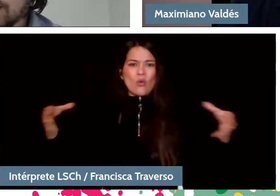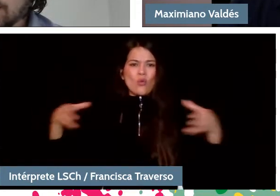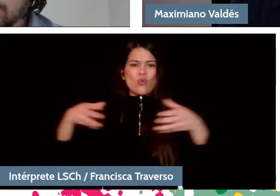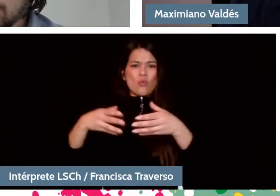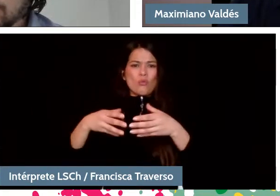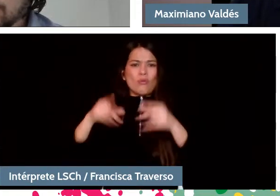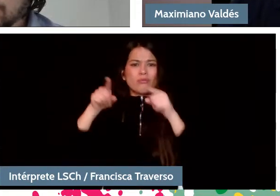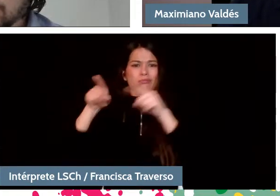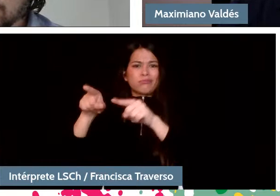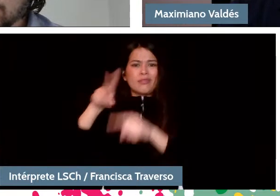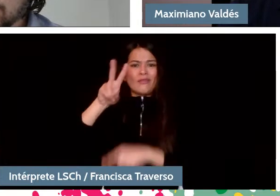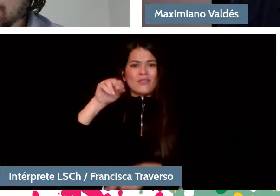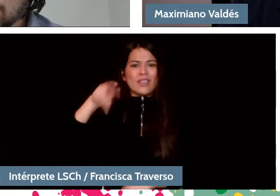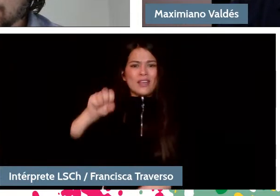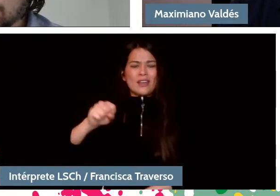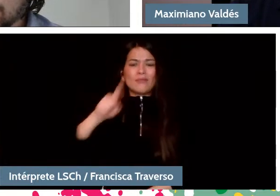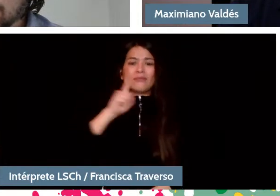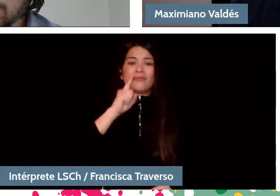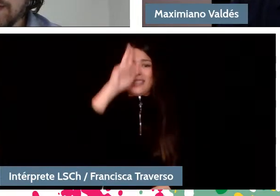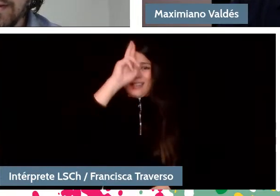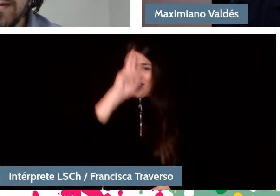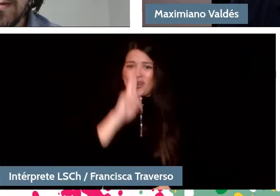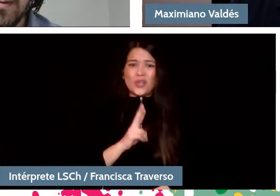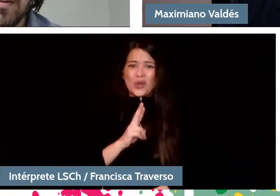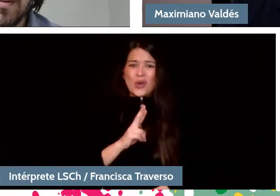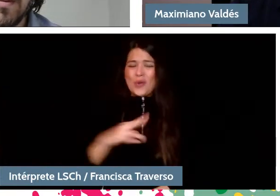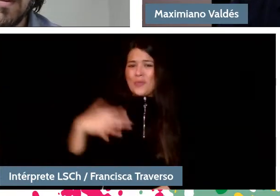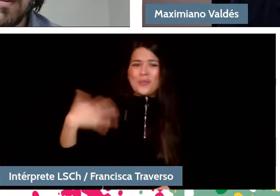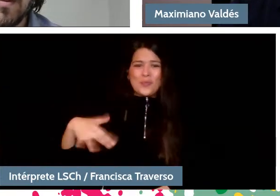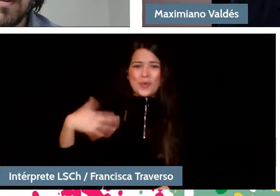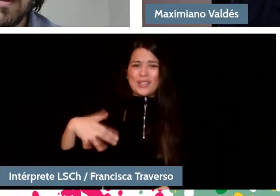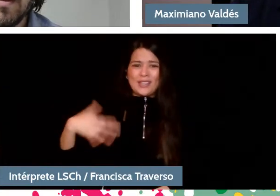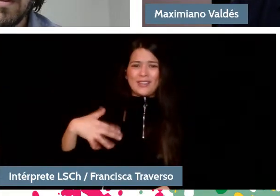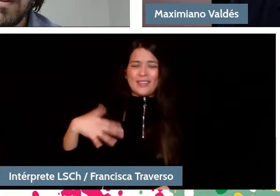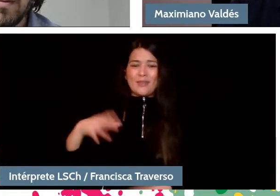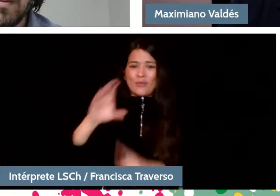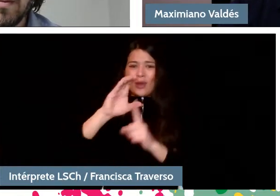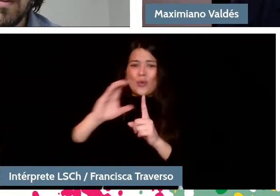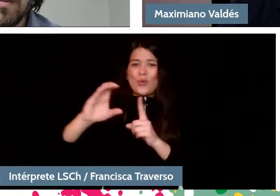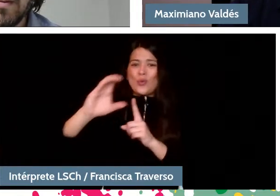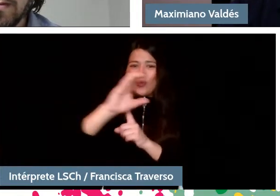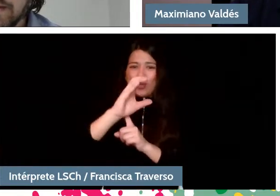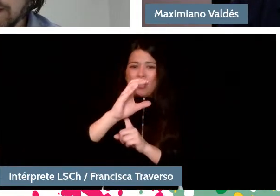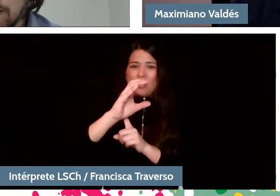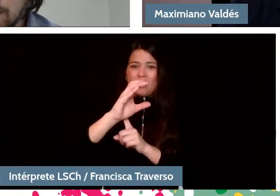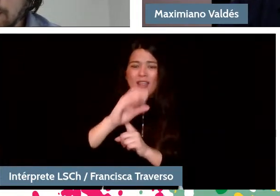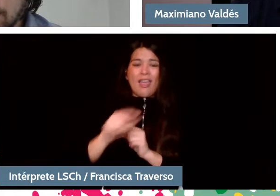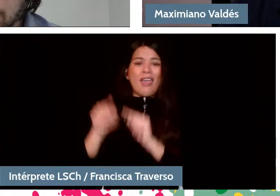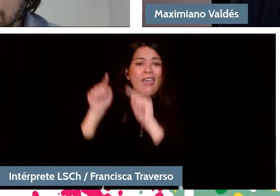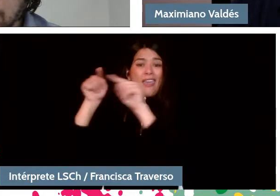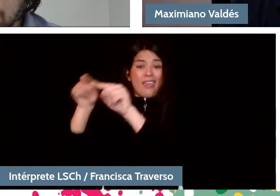it is a fundamental role from a cultural point of view. They are the city orchestra